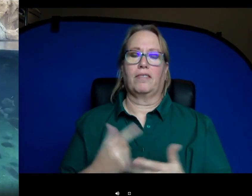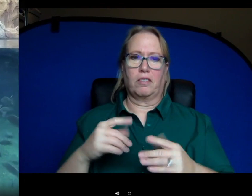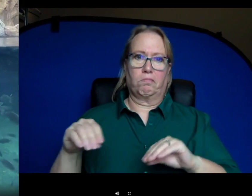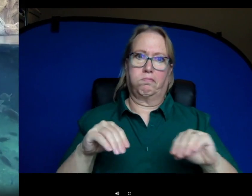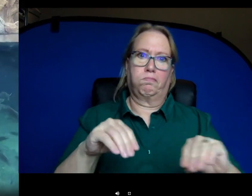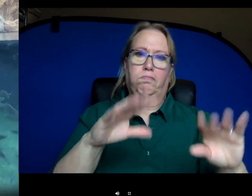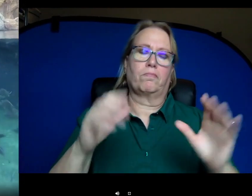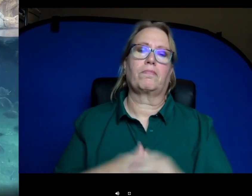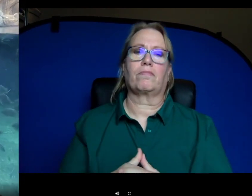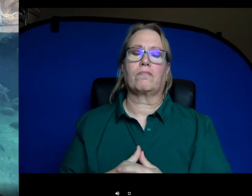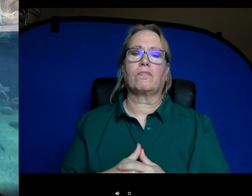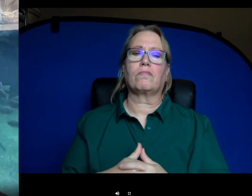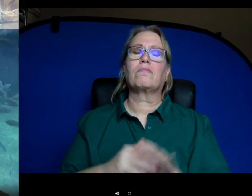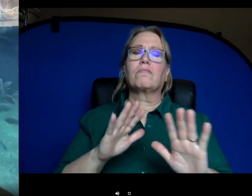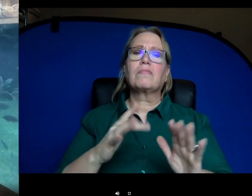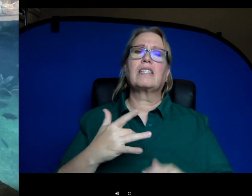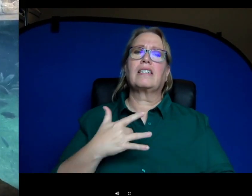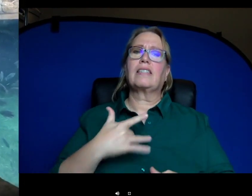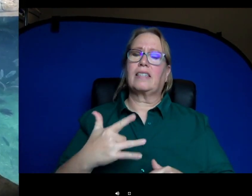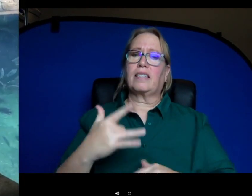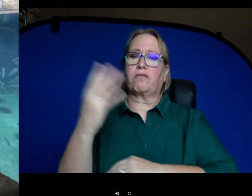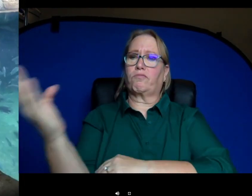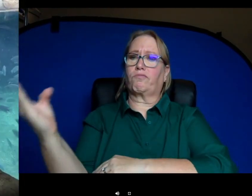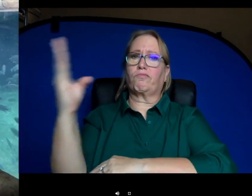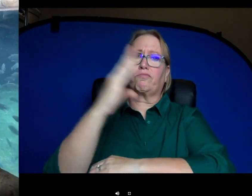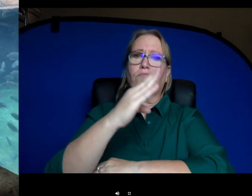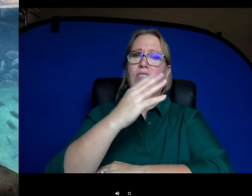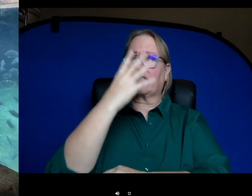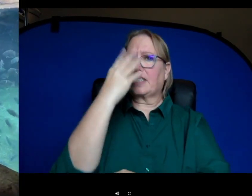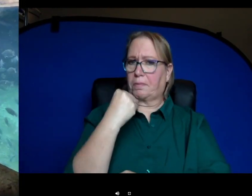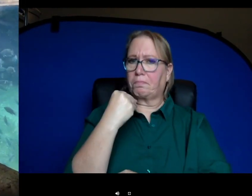most of the time earlier in the day you will see them sleeping. It's what they